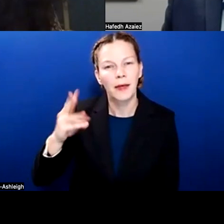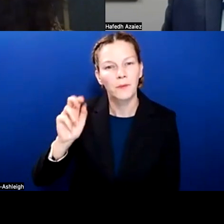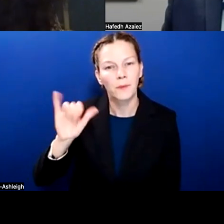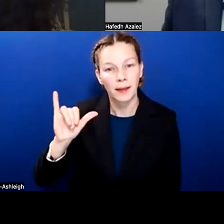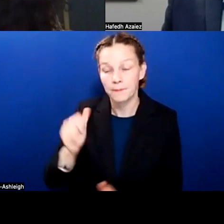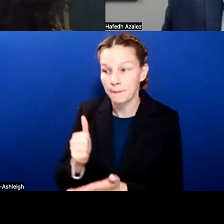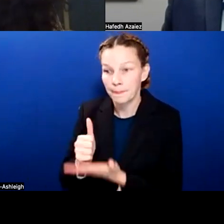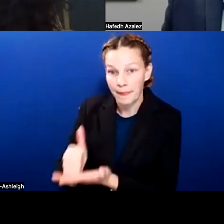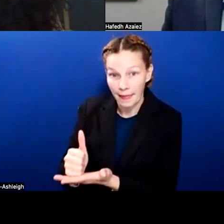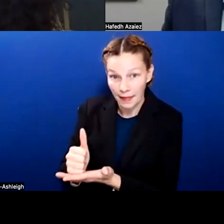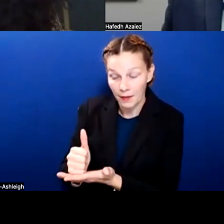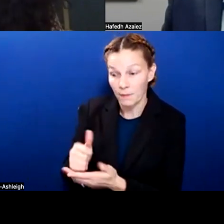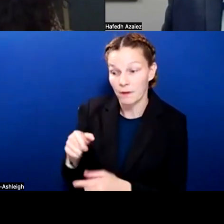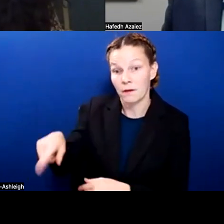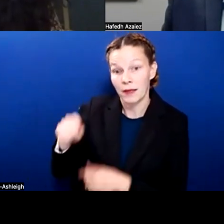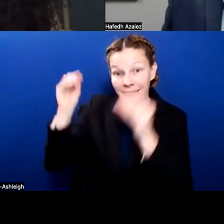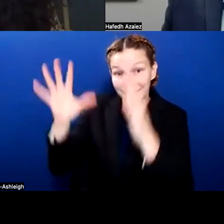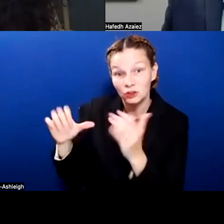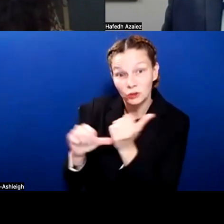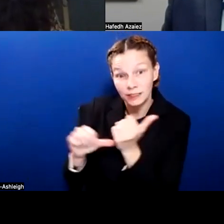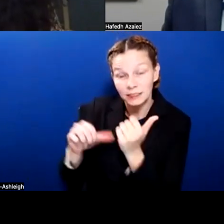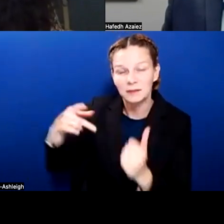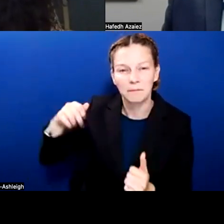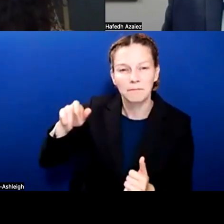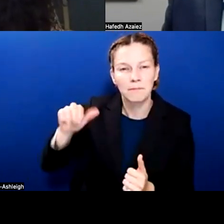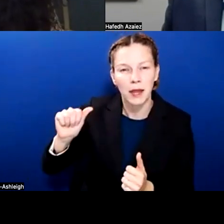for our paraprofessional employees or our teaching assistance to go and pursue their teaching certificate.